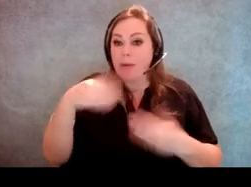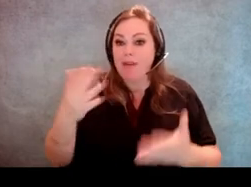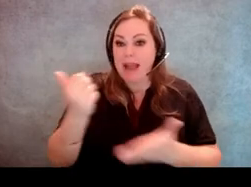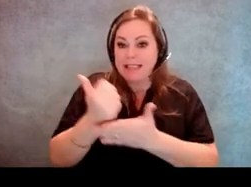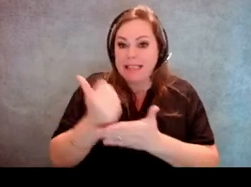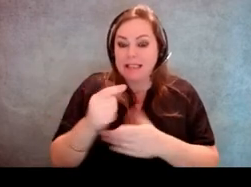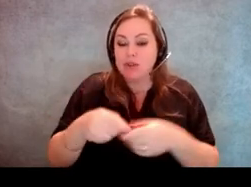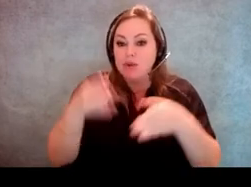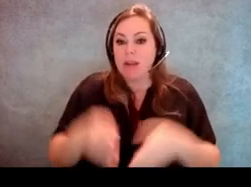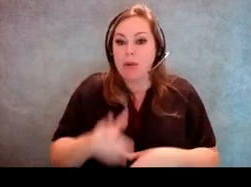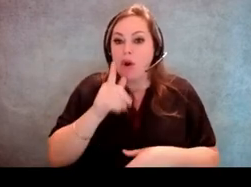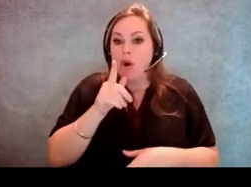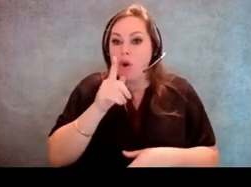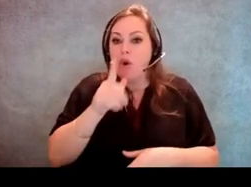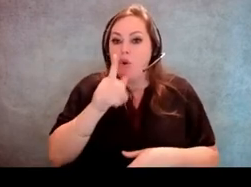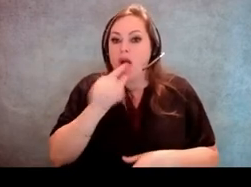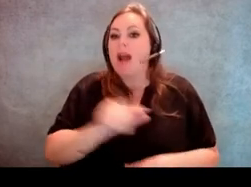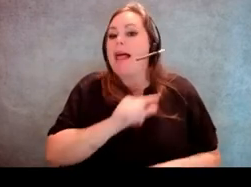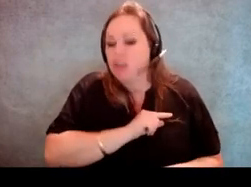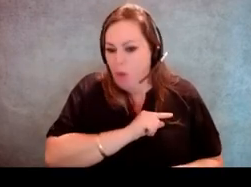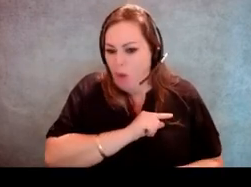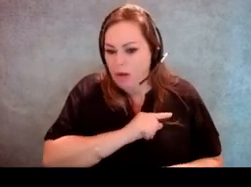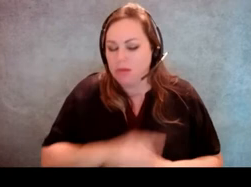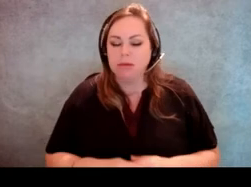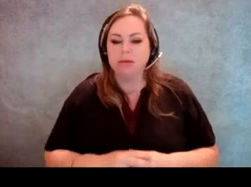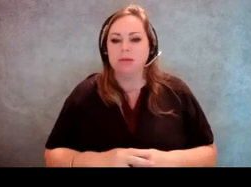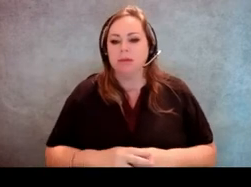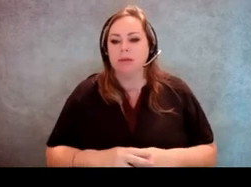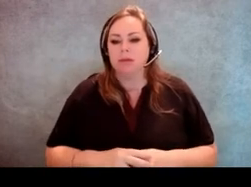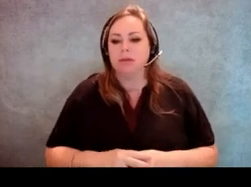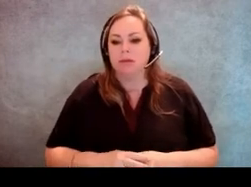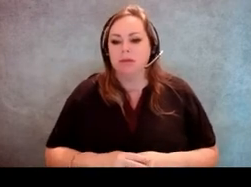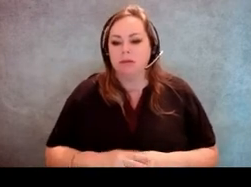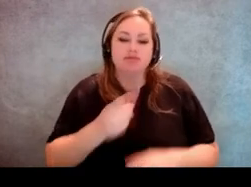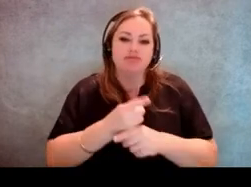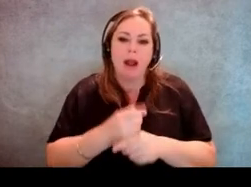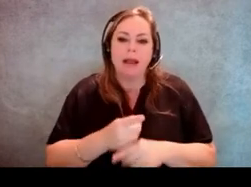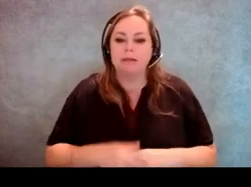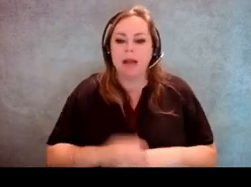to someone who is not eligible for assistance. [Jeff Miller] That you know of. It's a knowing thing.